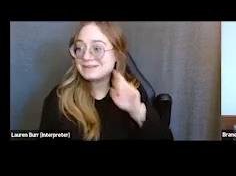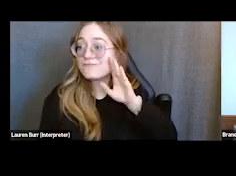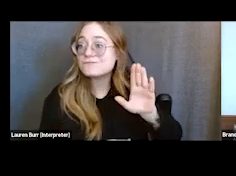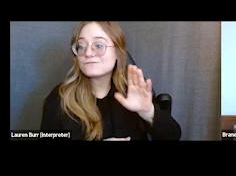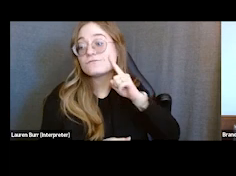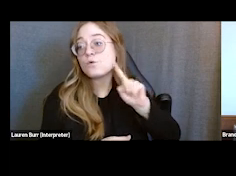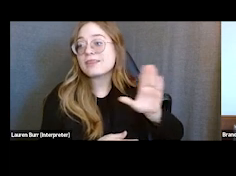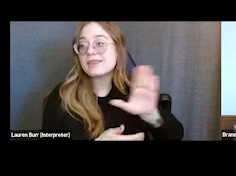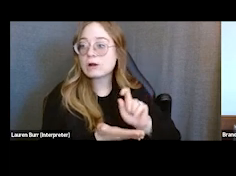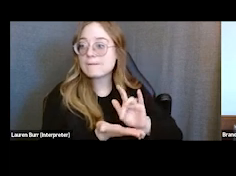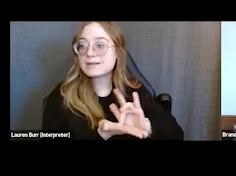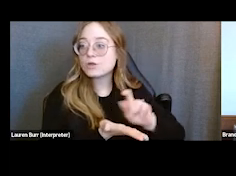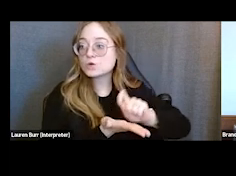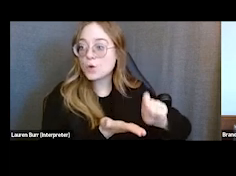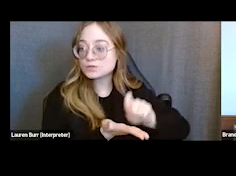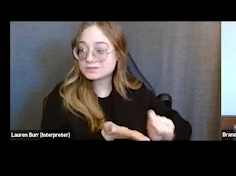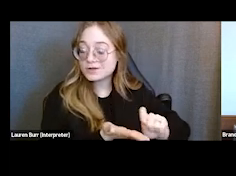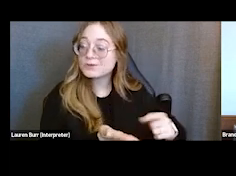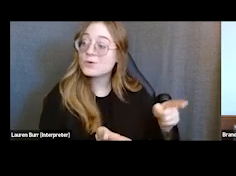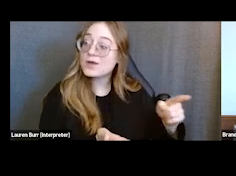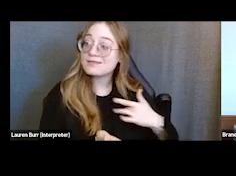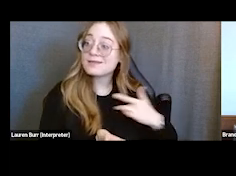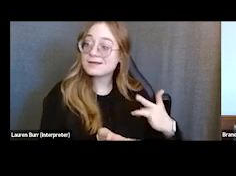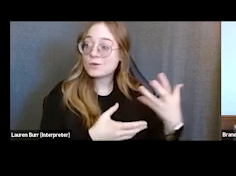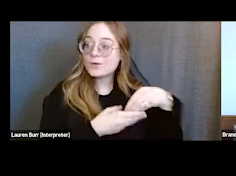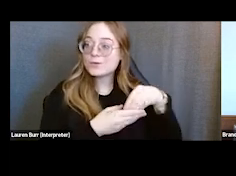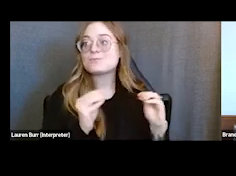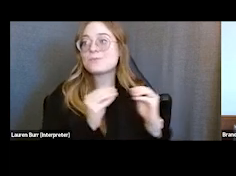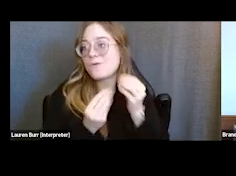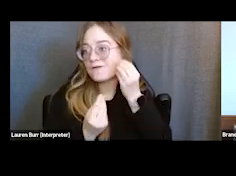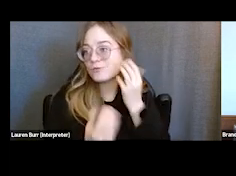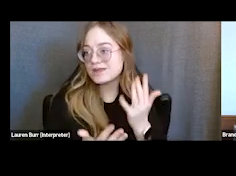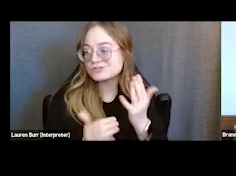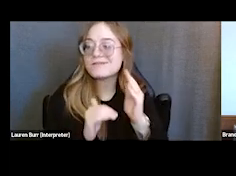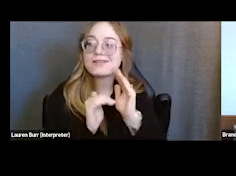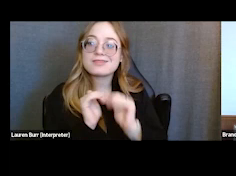So they tend to include a lot more information than they would otherwise.